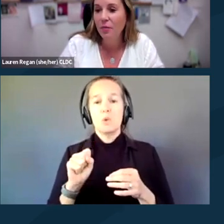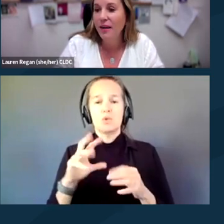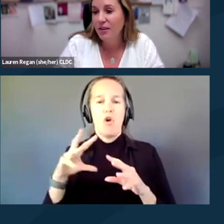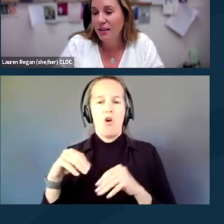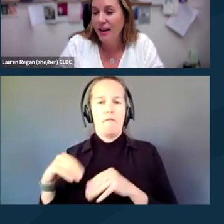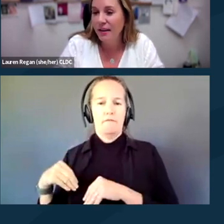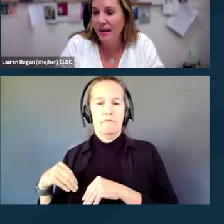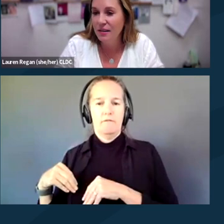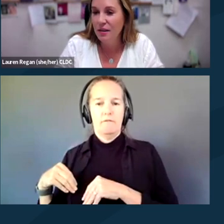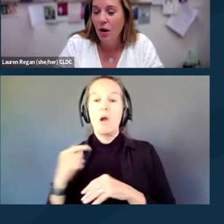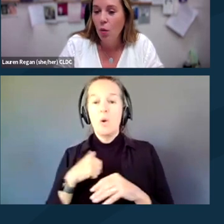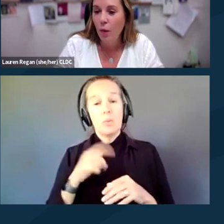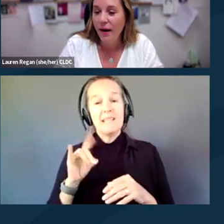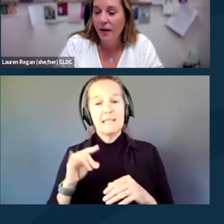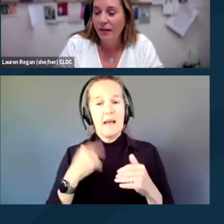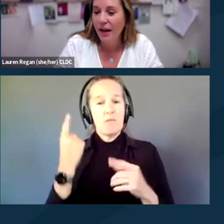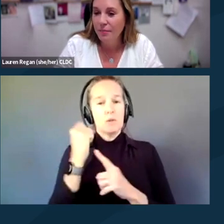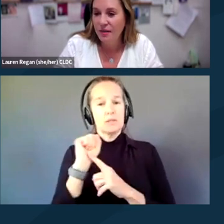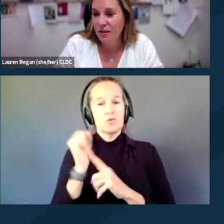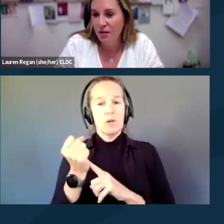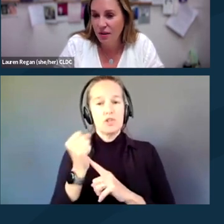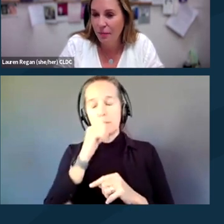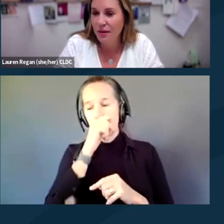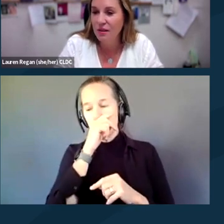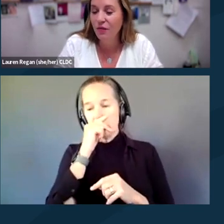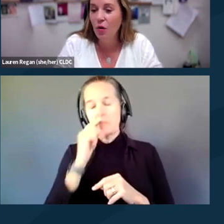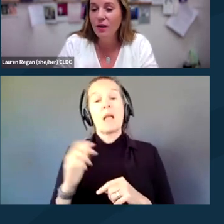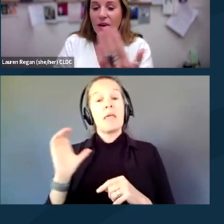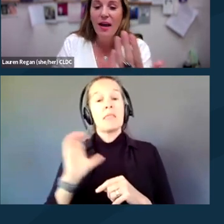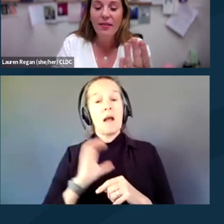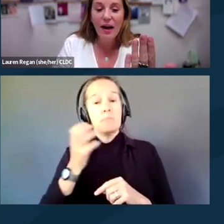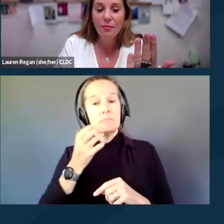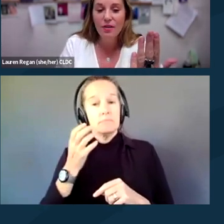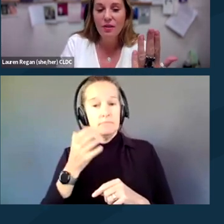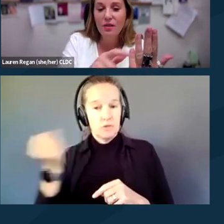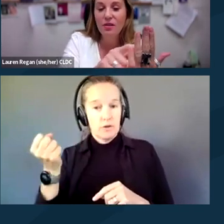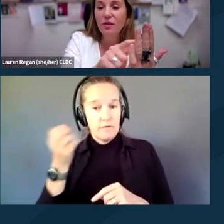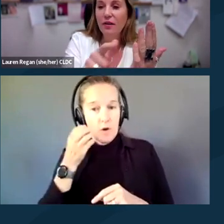We actually had a case where the cops took somebody's phone and the cop just stood there